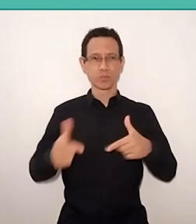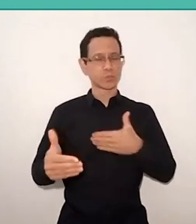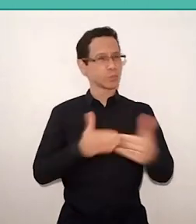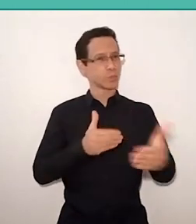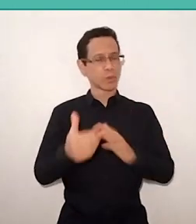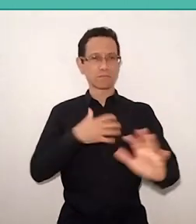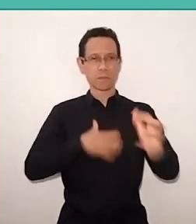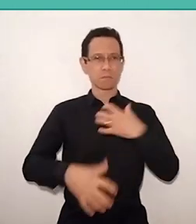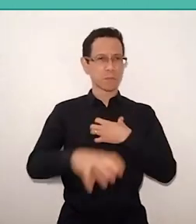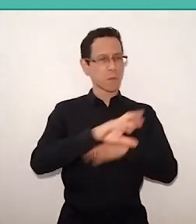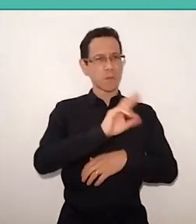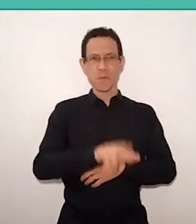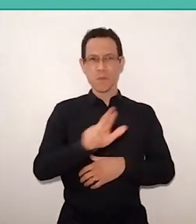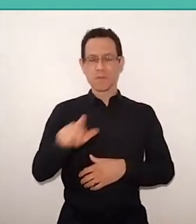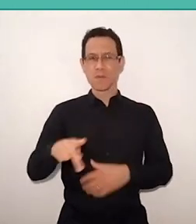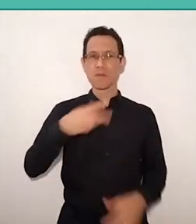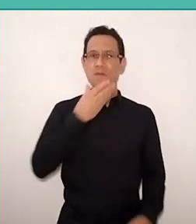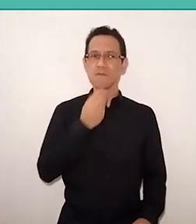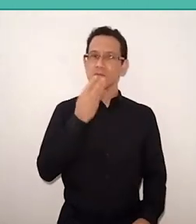because Paul is the man of the relationship, of the dialogue,